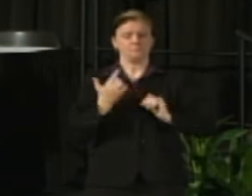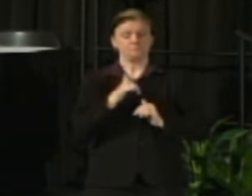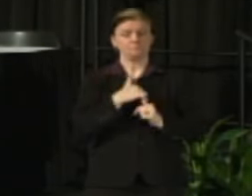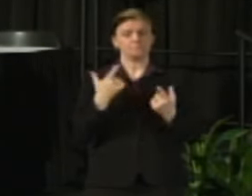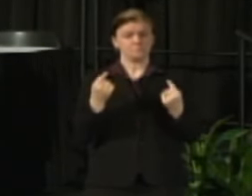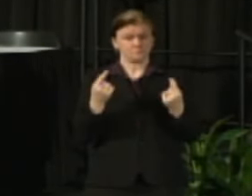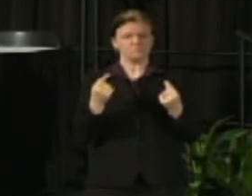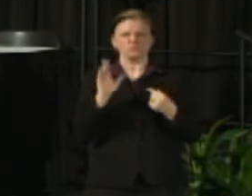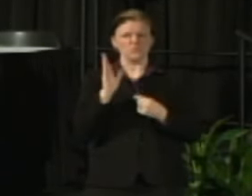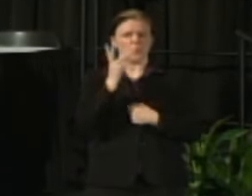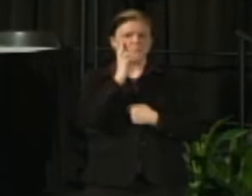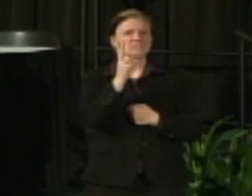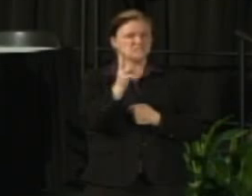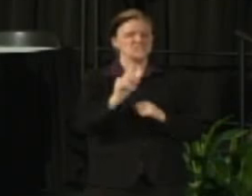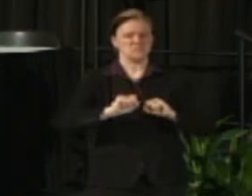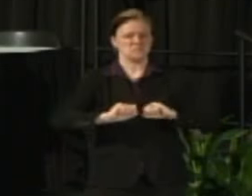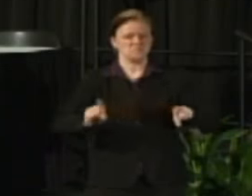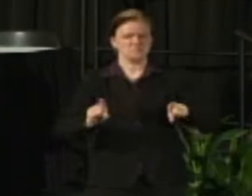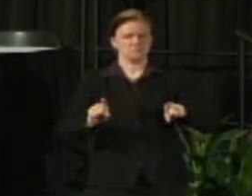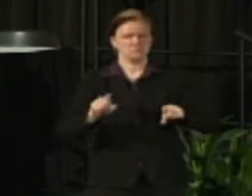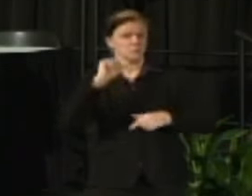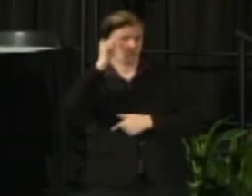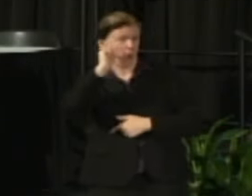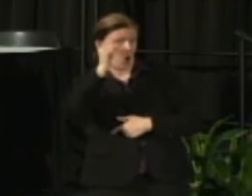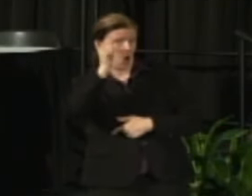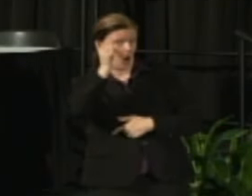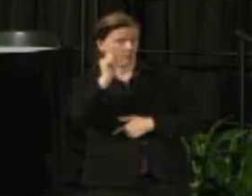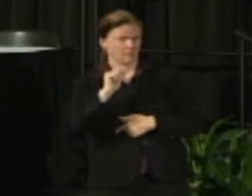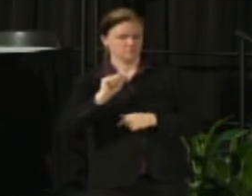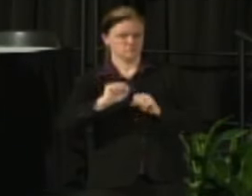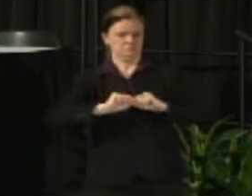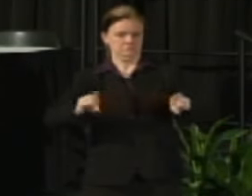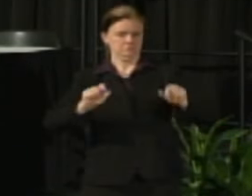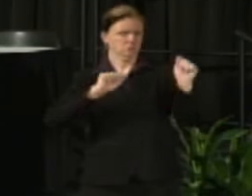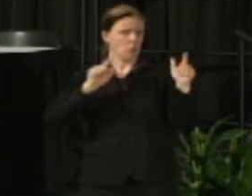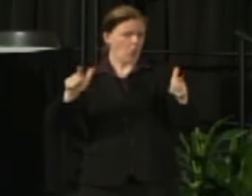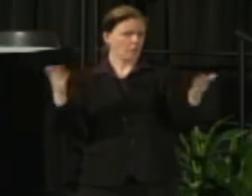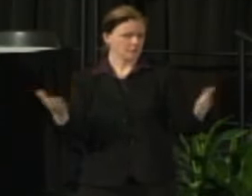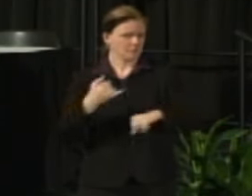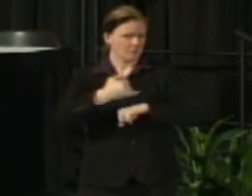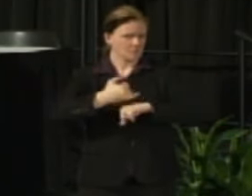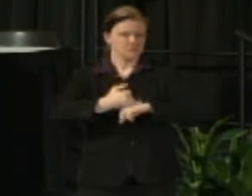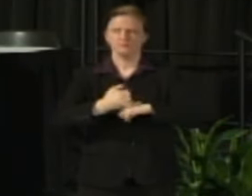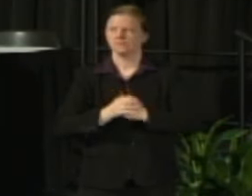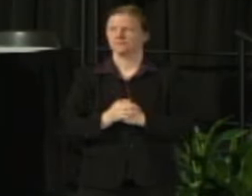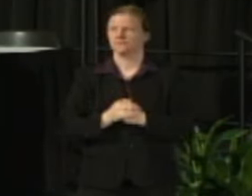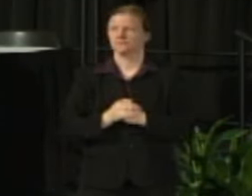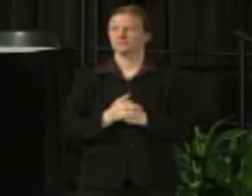and you'll see it roll out for the first time tomorrow. We'll be e-mailing it to everybody here on campus a collection of stories